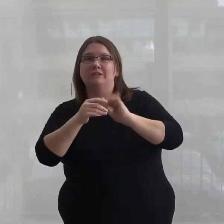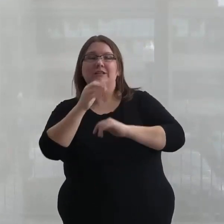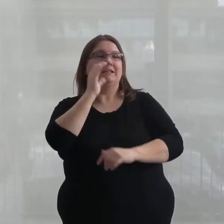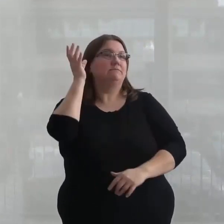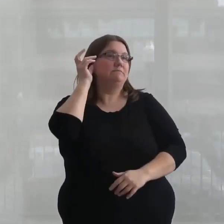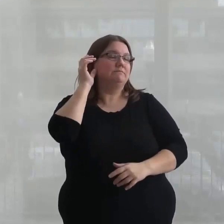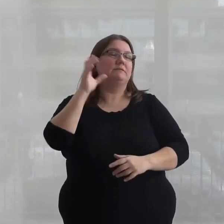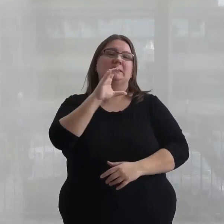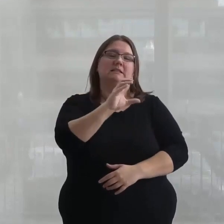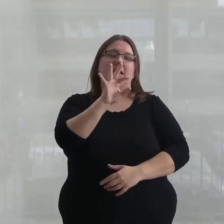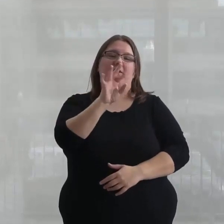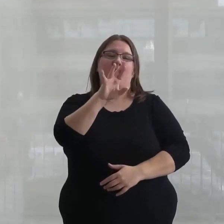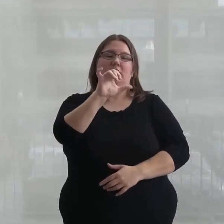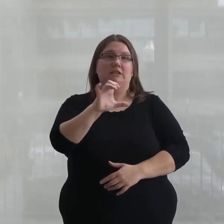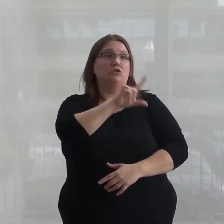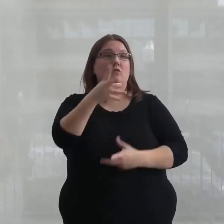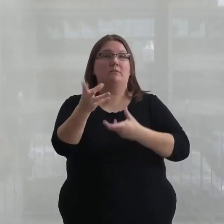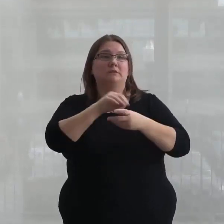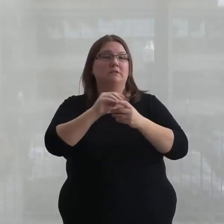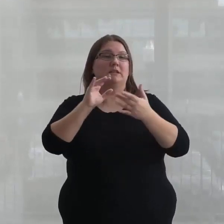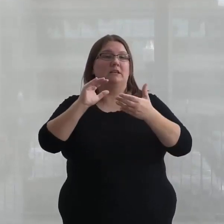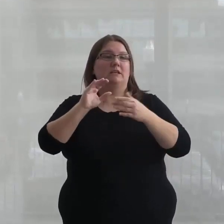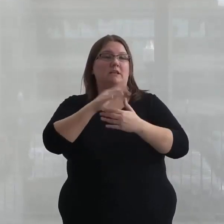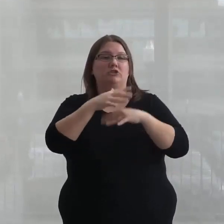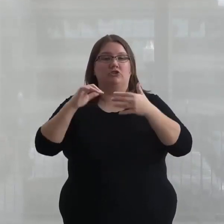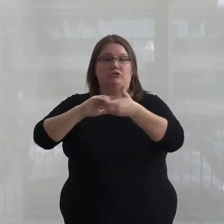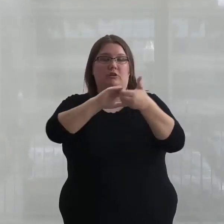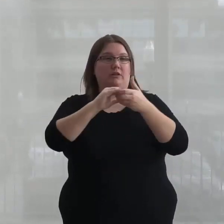Your participating in the "Indigenous Solidarity" conversation series is greatly appreciated,